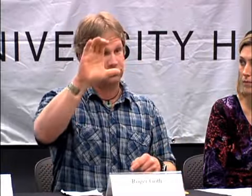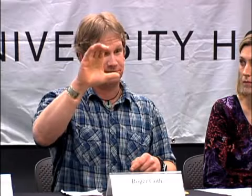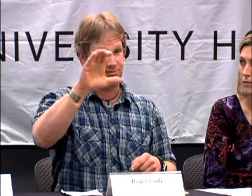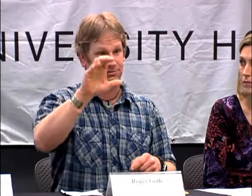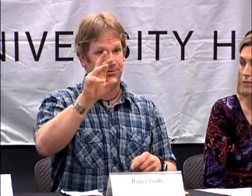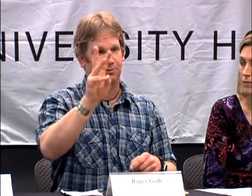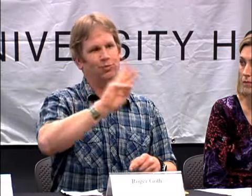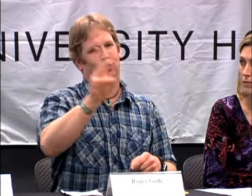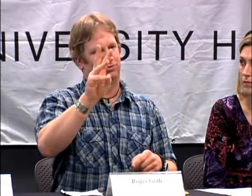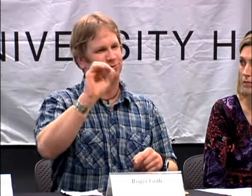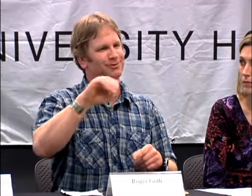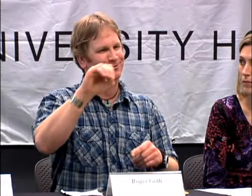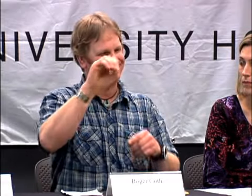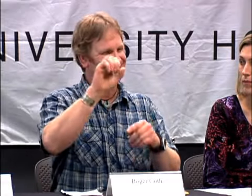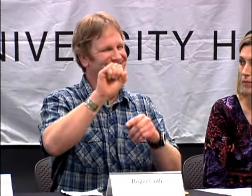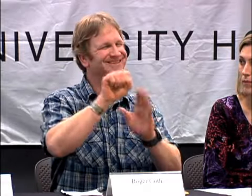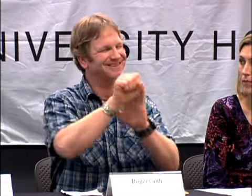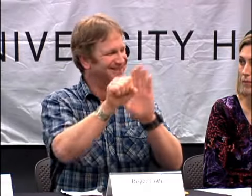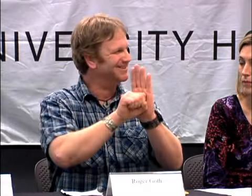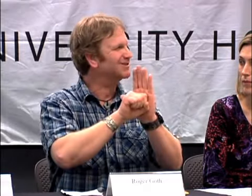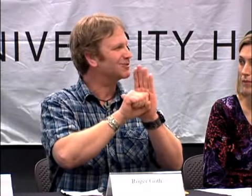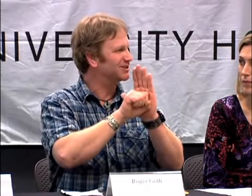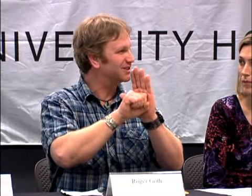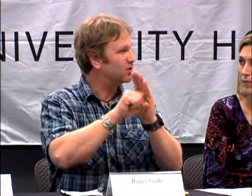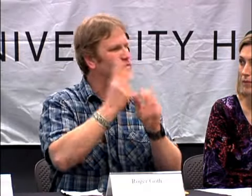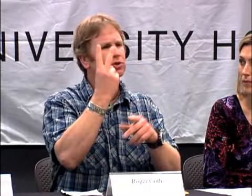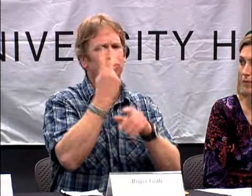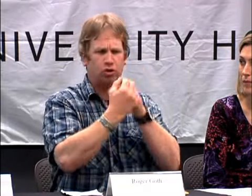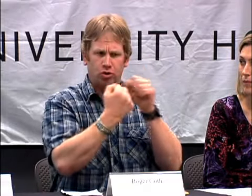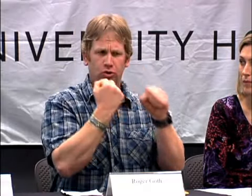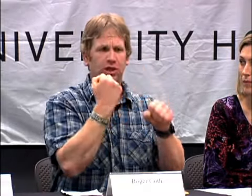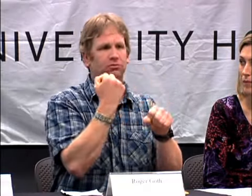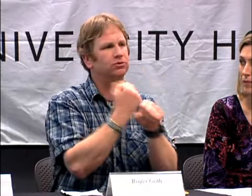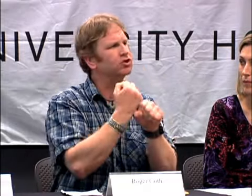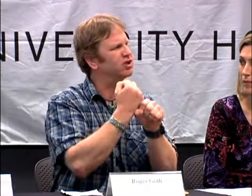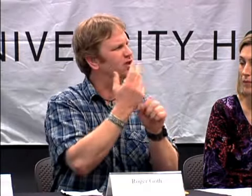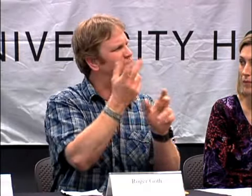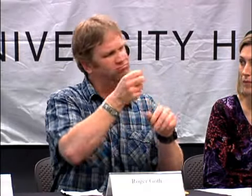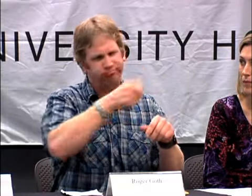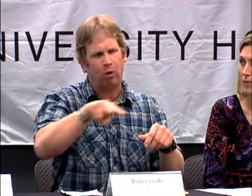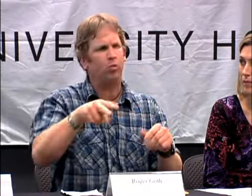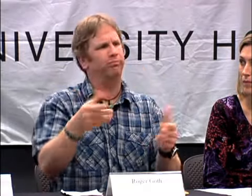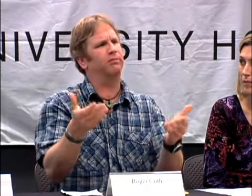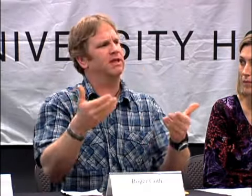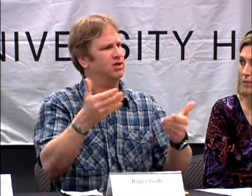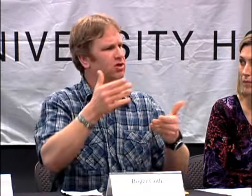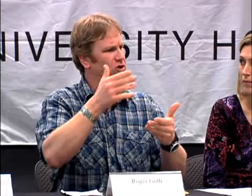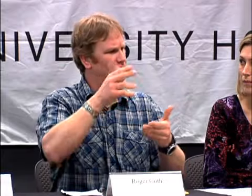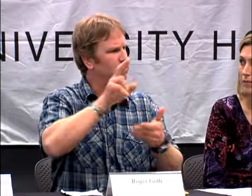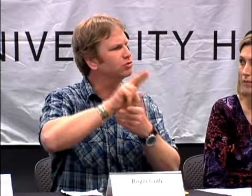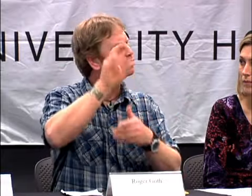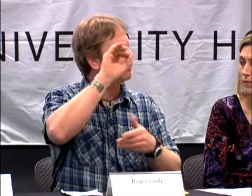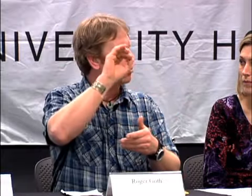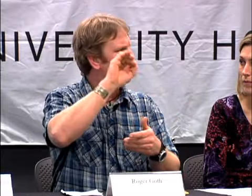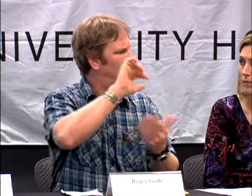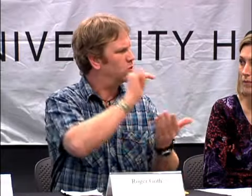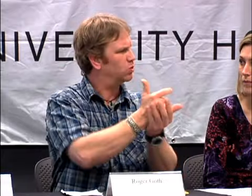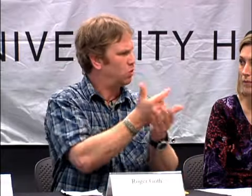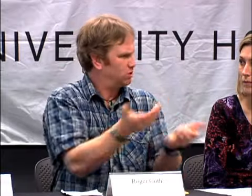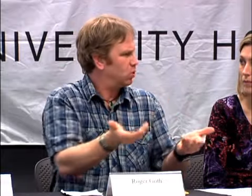AND I WENT TO W.O.S.C. -- THIS WAS WESTERN, BUT NOW IT IS W.O.U.